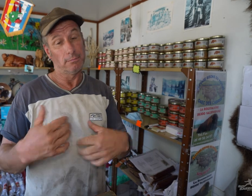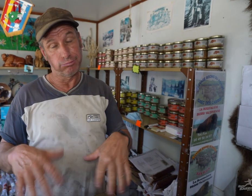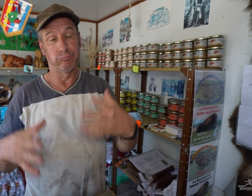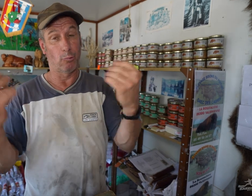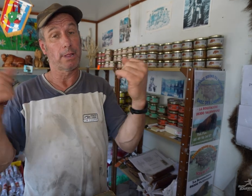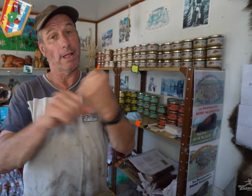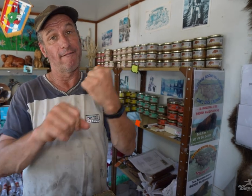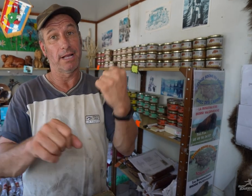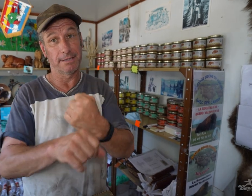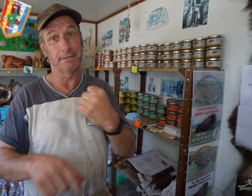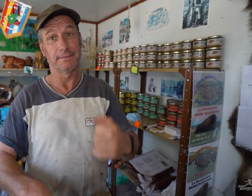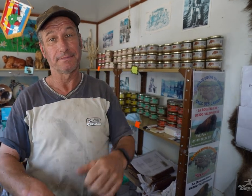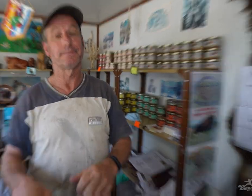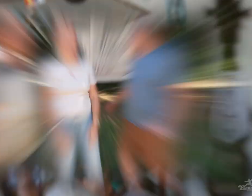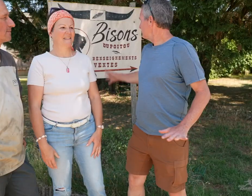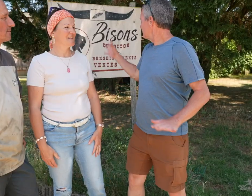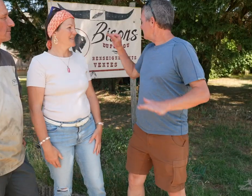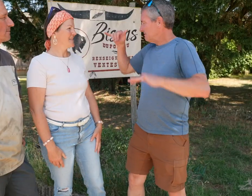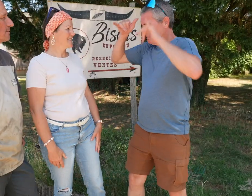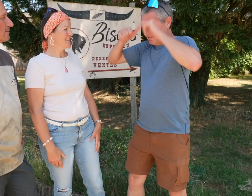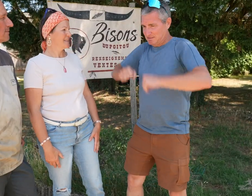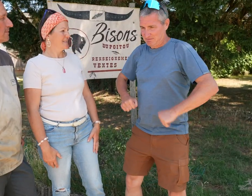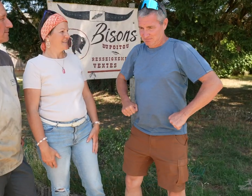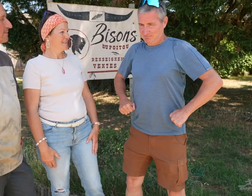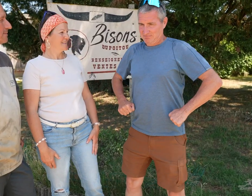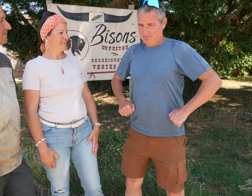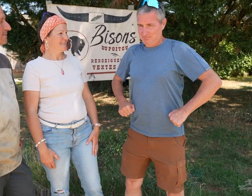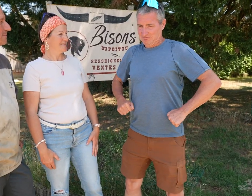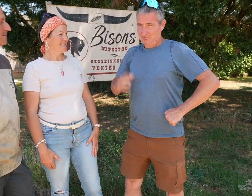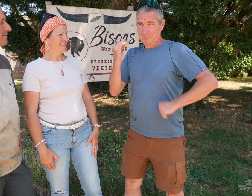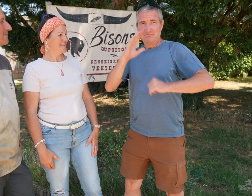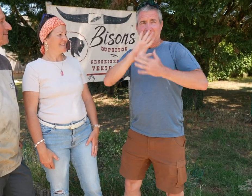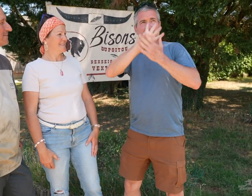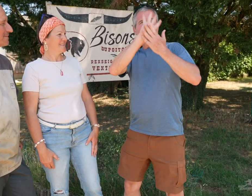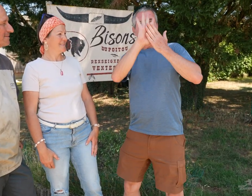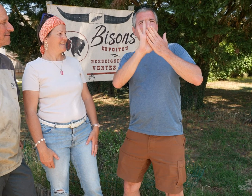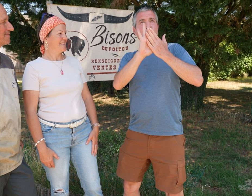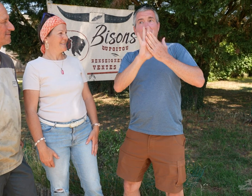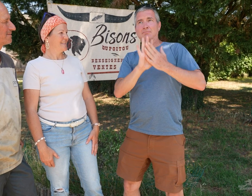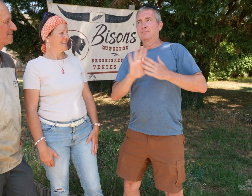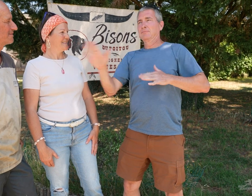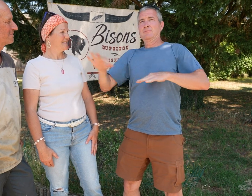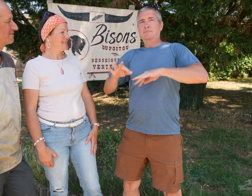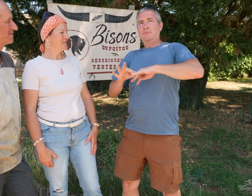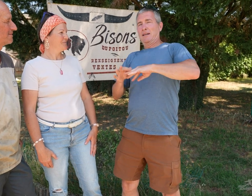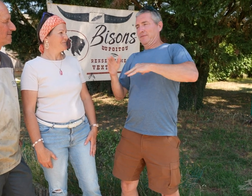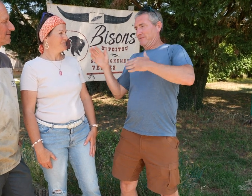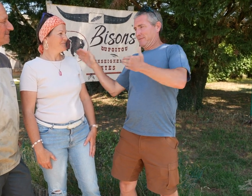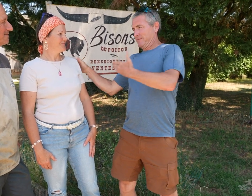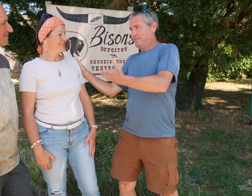It’s a lot of work, indeed. This bison design is beautiful. This is his wife.